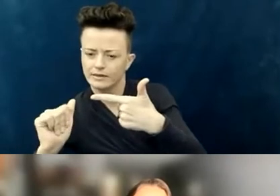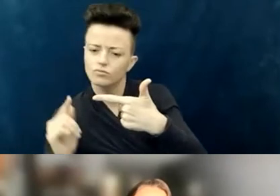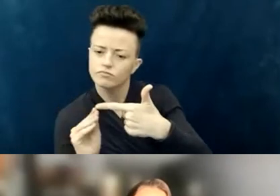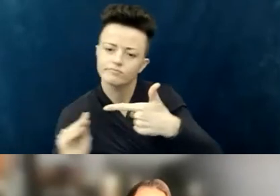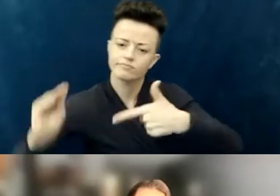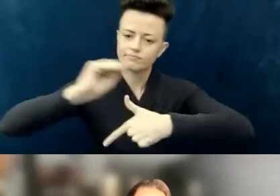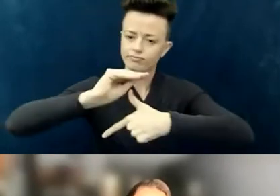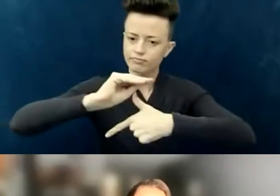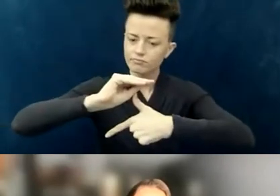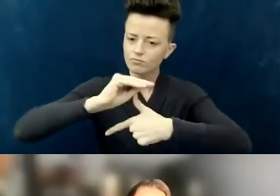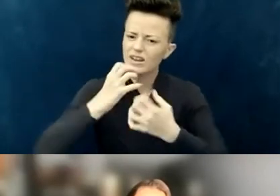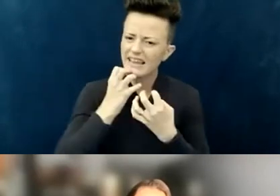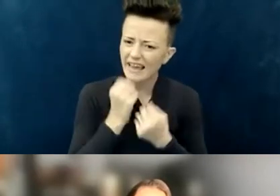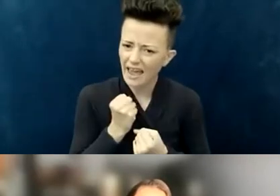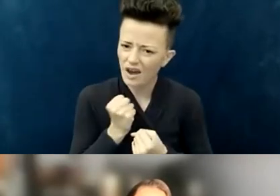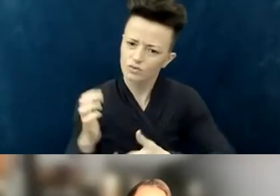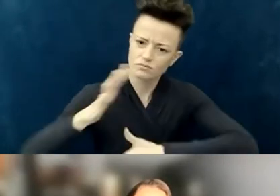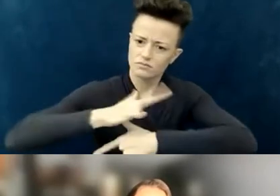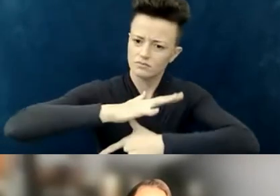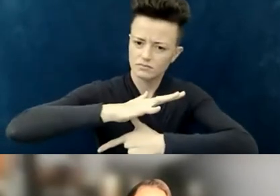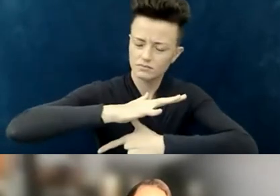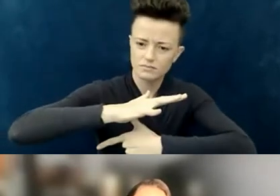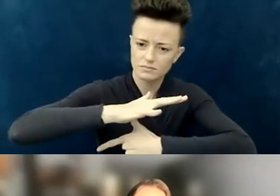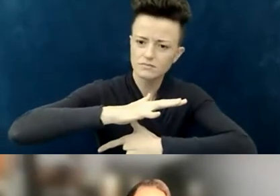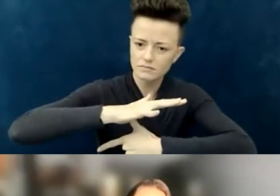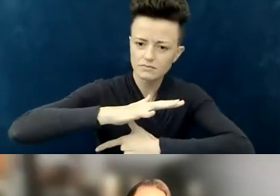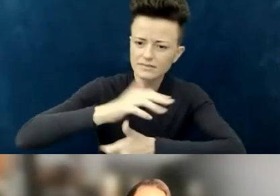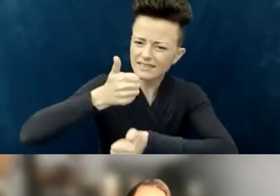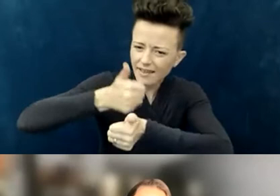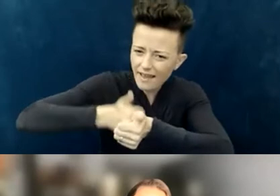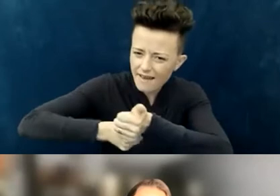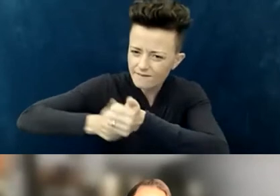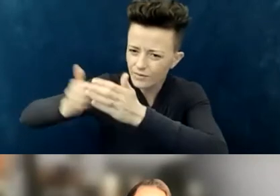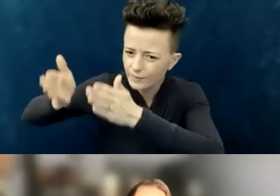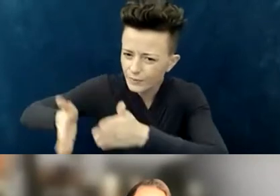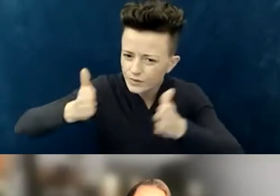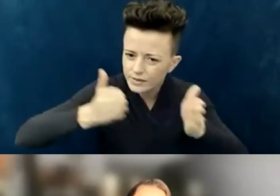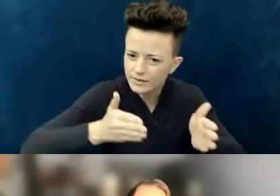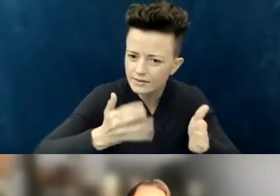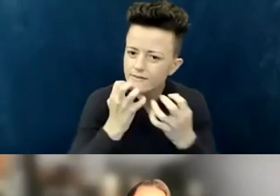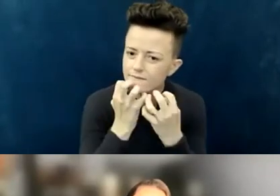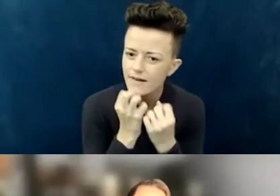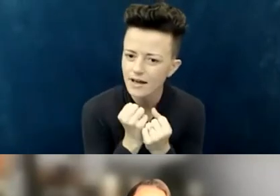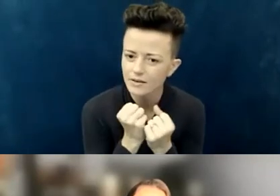It means that much to us that every person means that much...